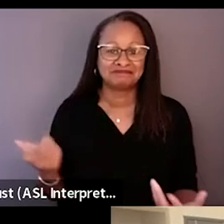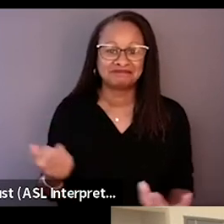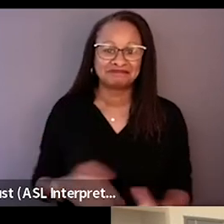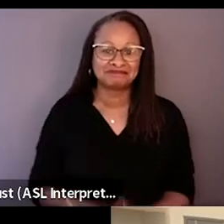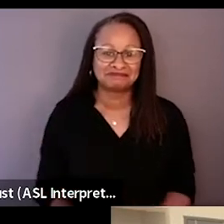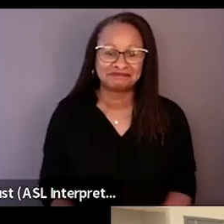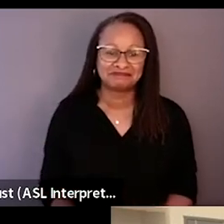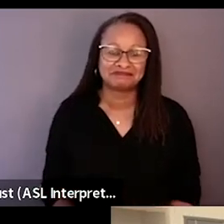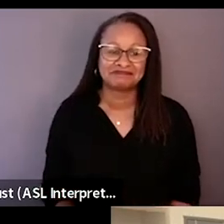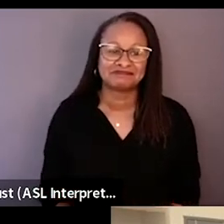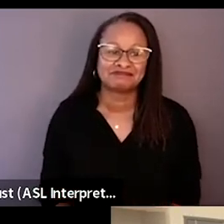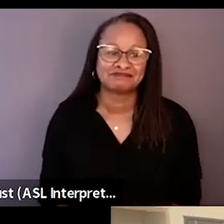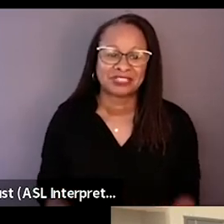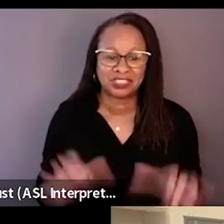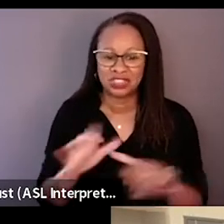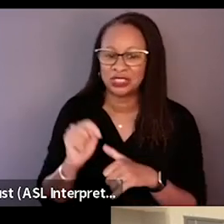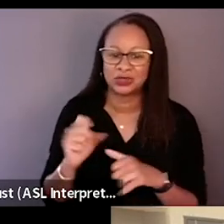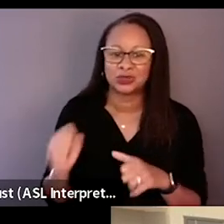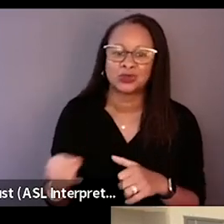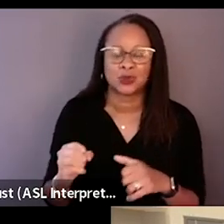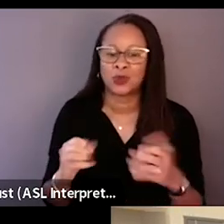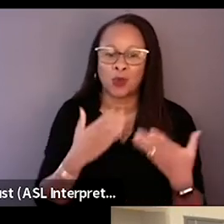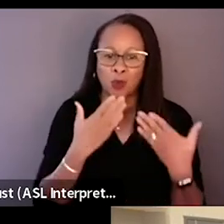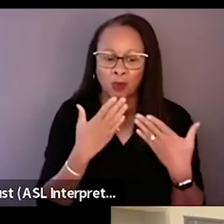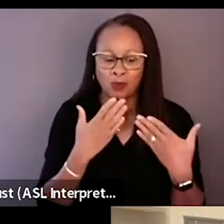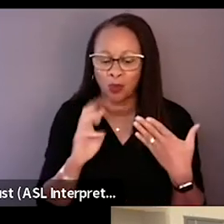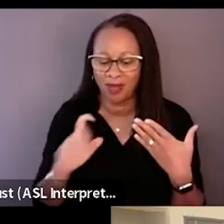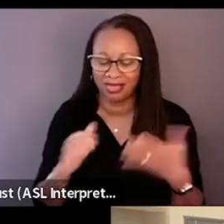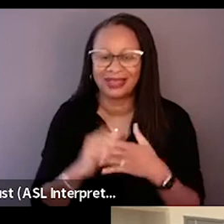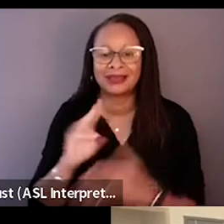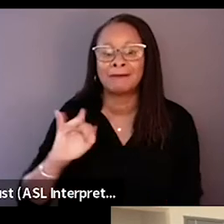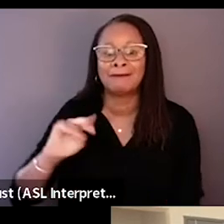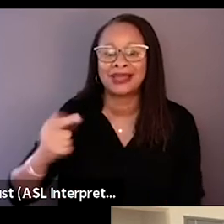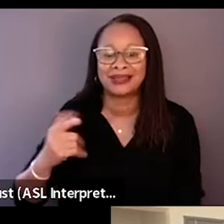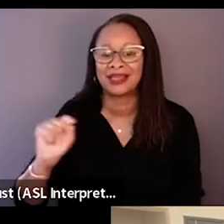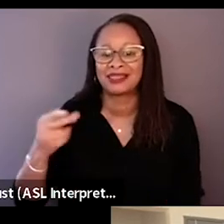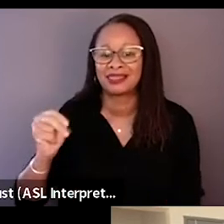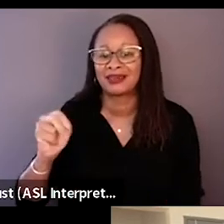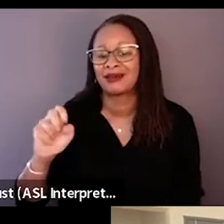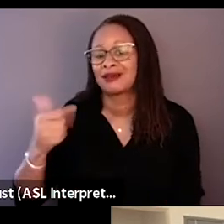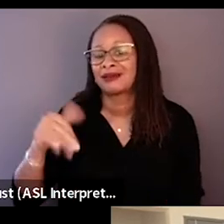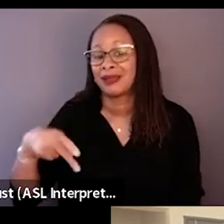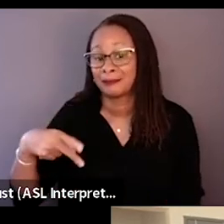And you did that so well in mining the gap and it felt so motivated. And the one thing I remember from our conversation